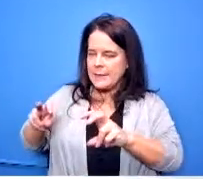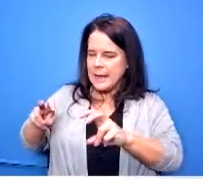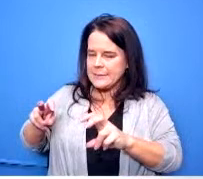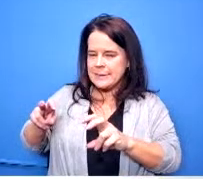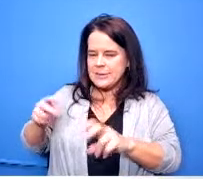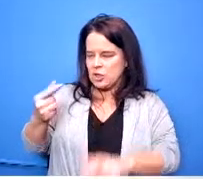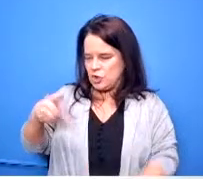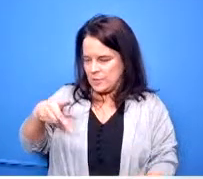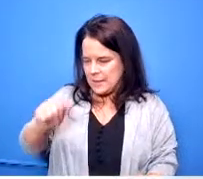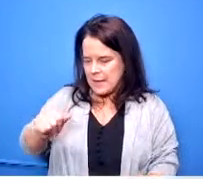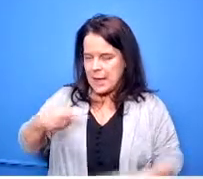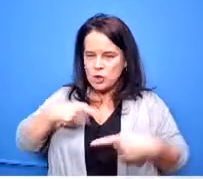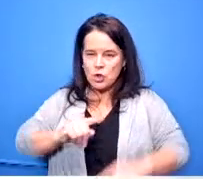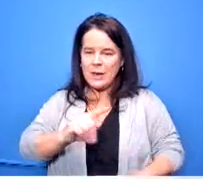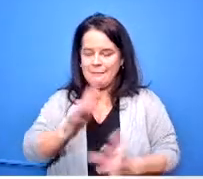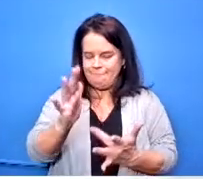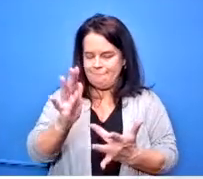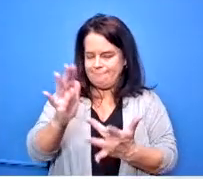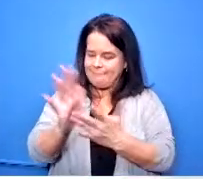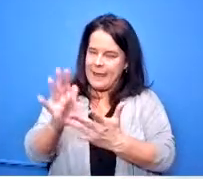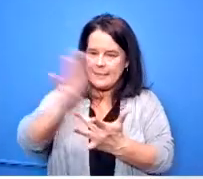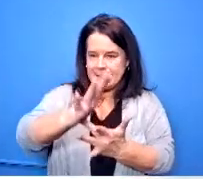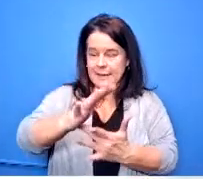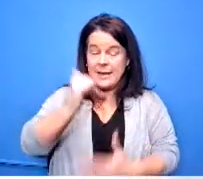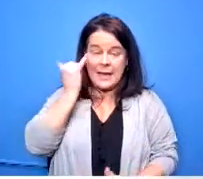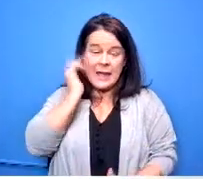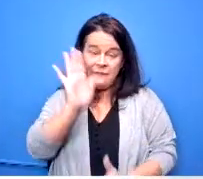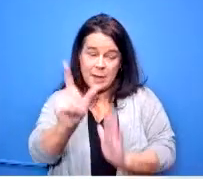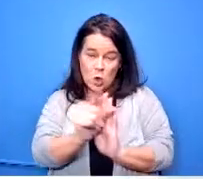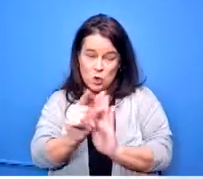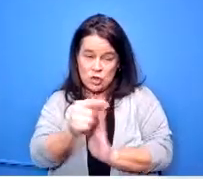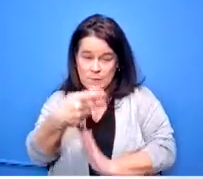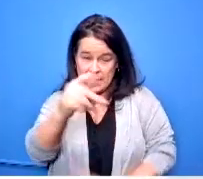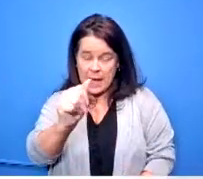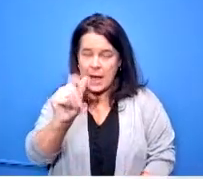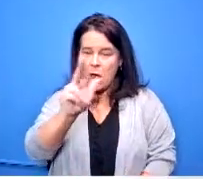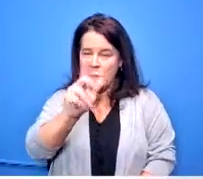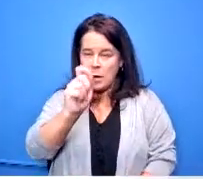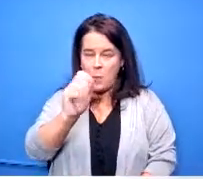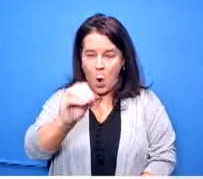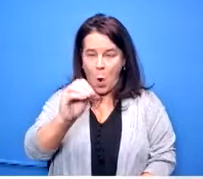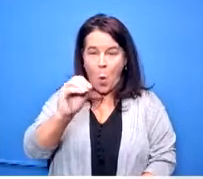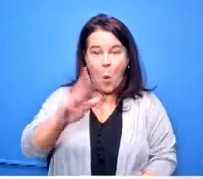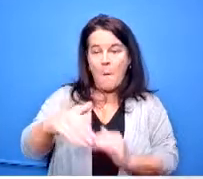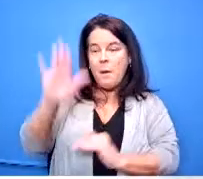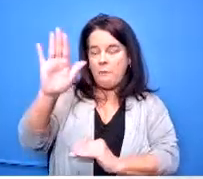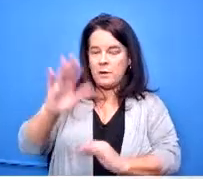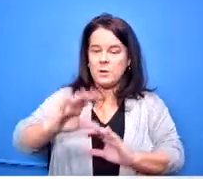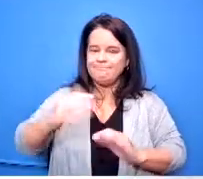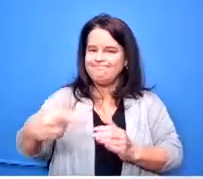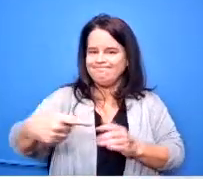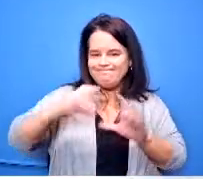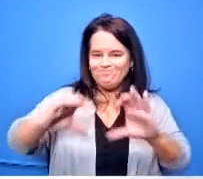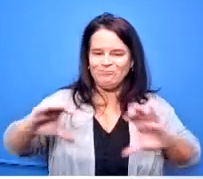10th grade if they have a 3.0 or higher she puts them in a group and they move through